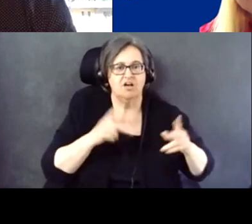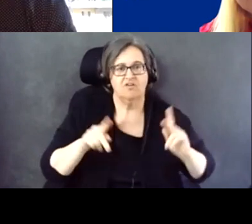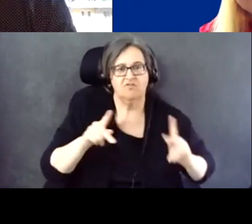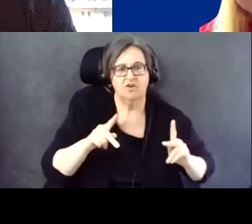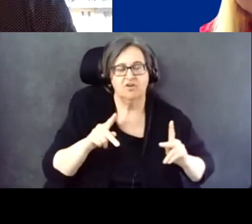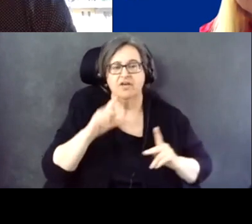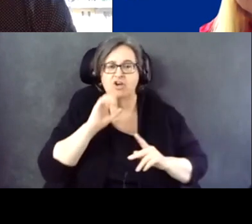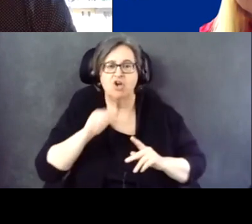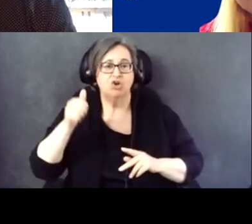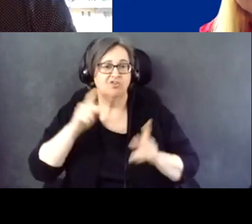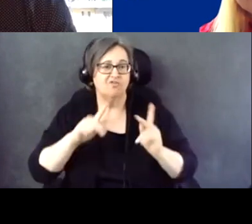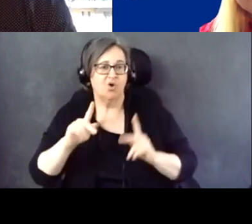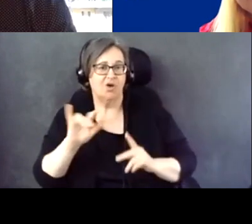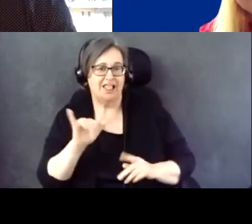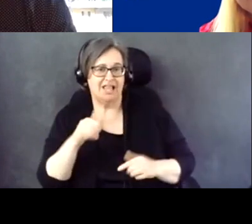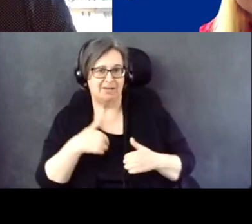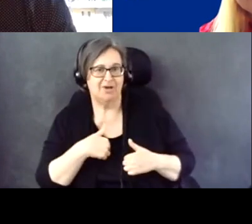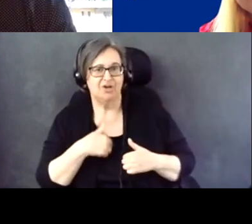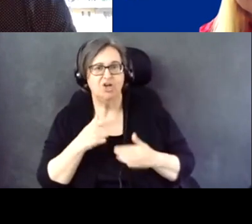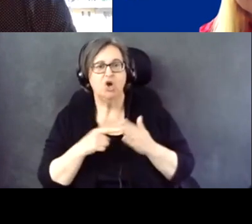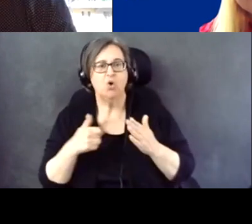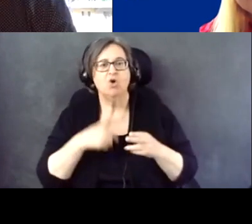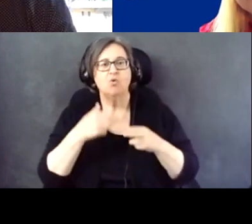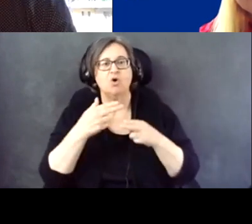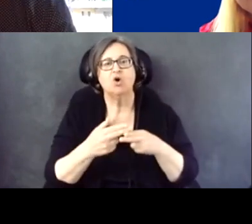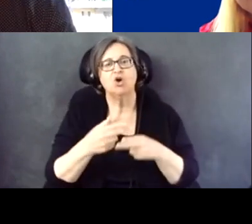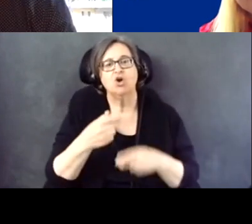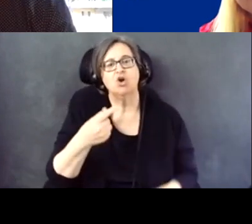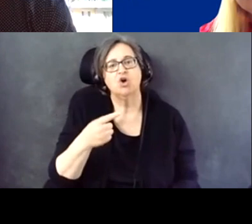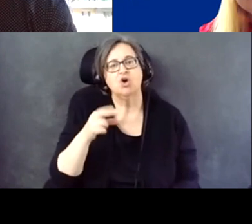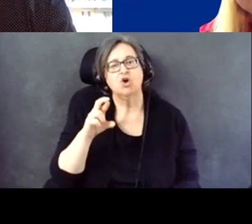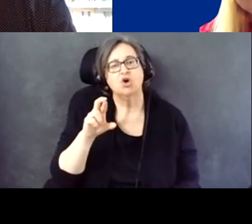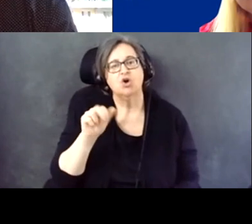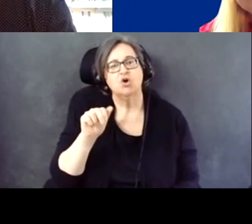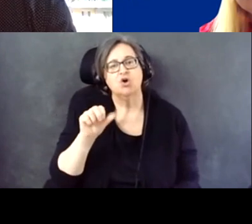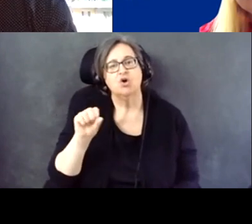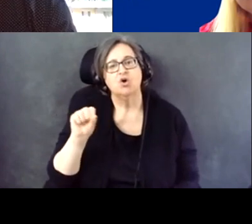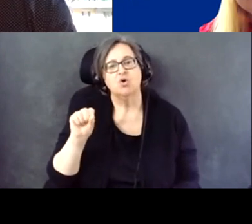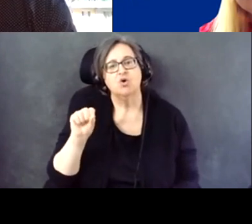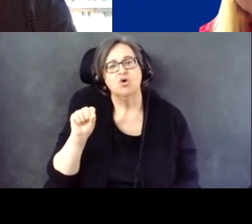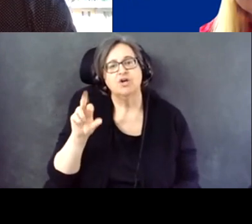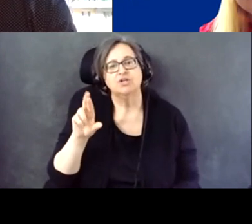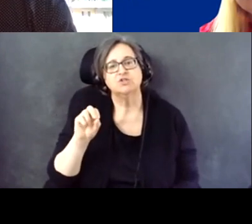like me, through what we call our grassroots connectors, our grassroots Gen-Z program.